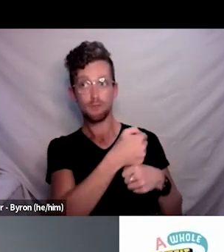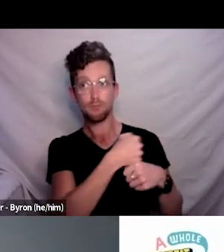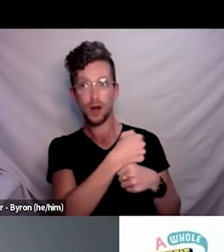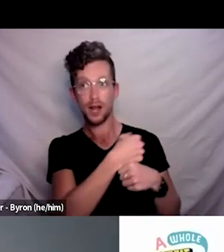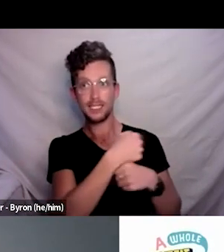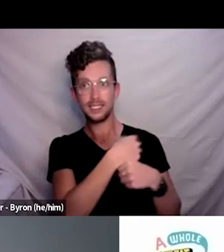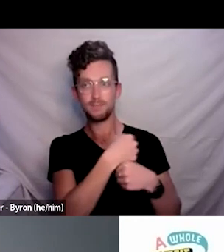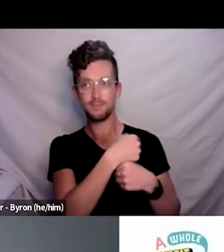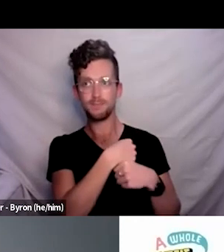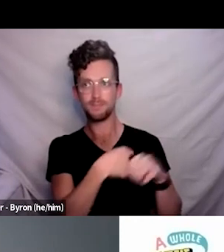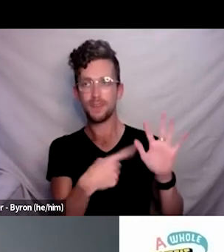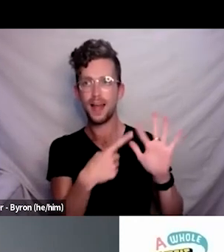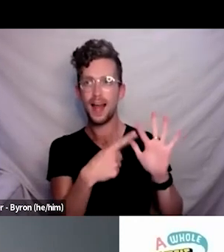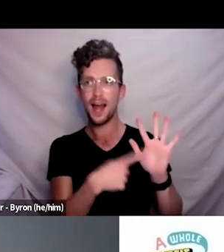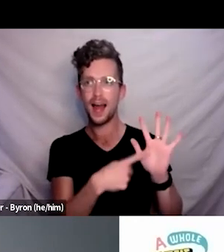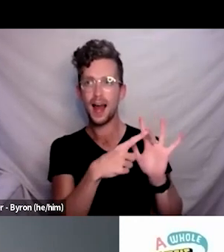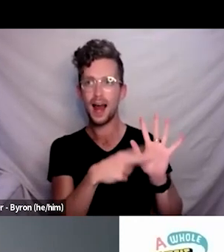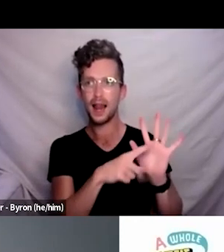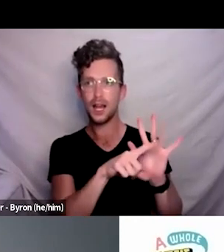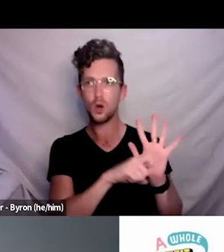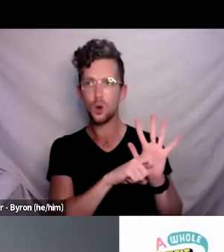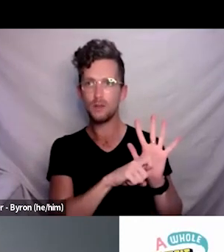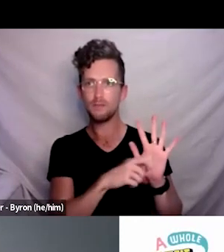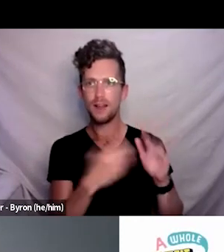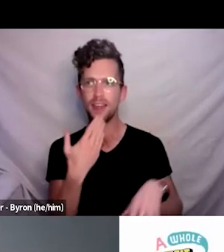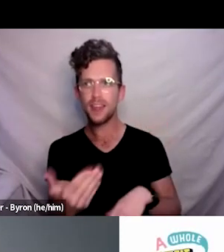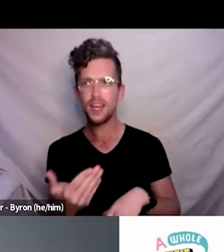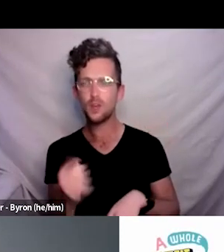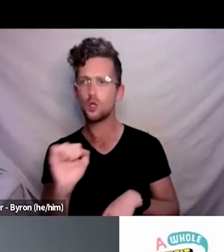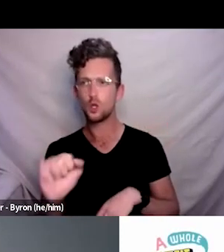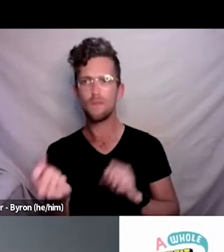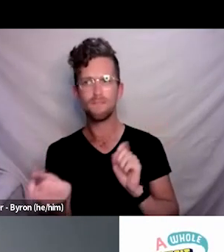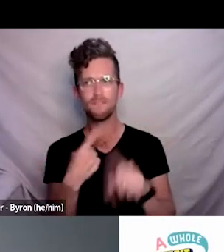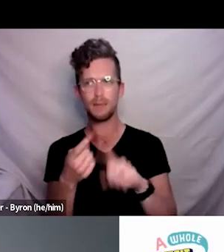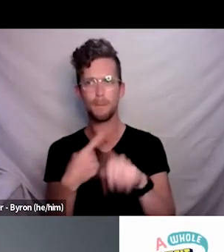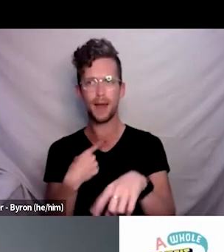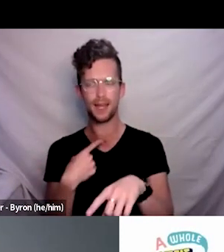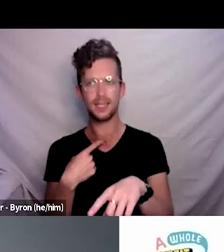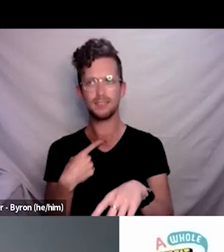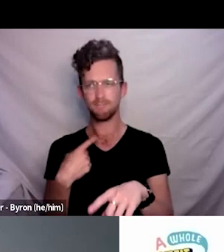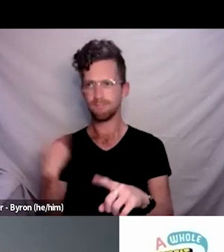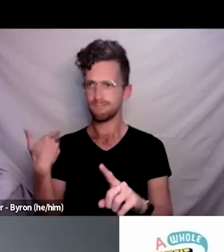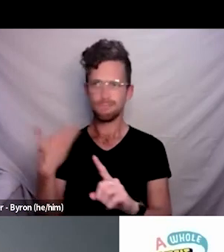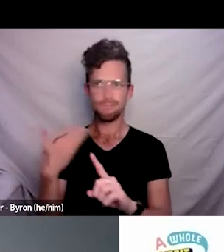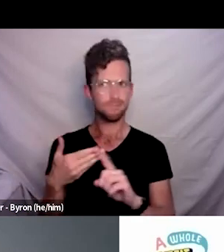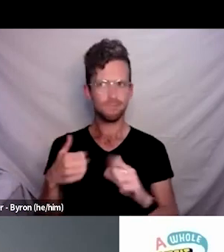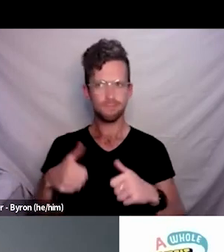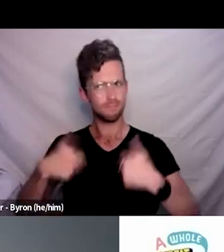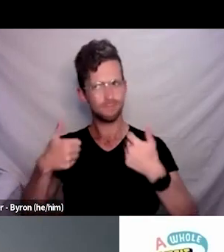provided great input through this process and so that’s really been appreciated in the time that you’ve taken.